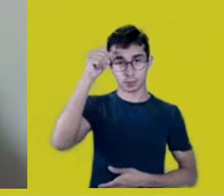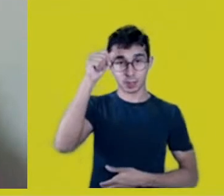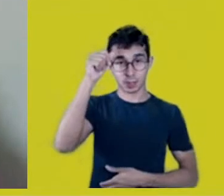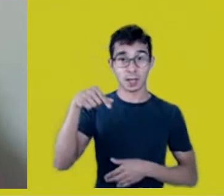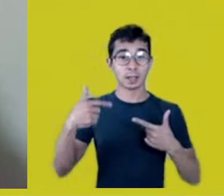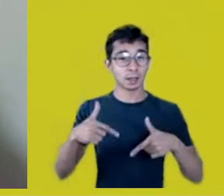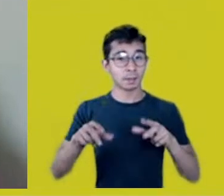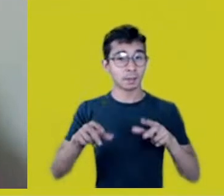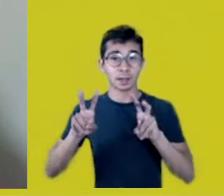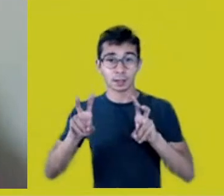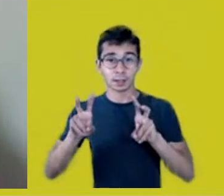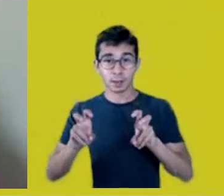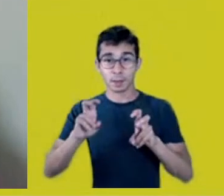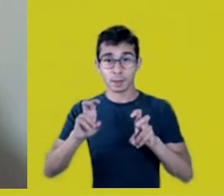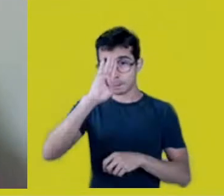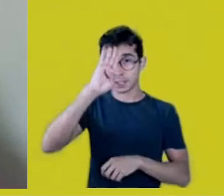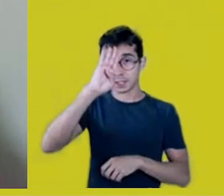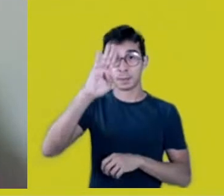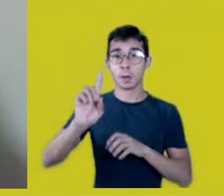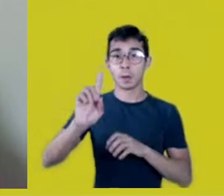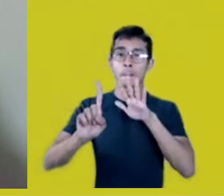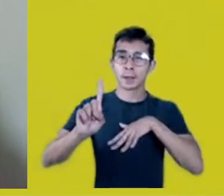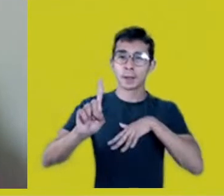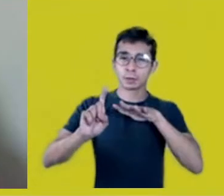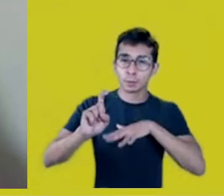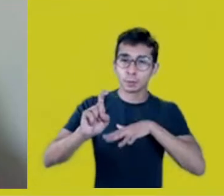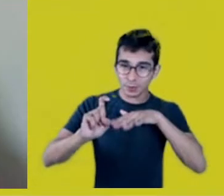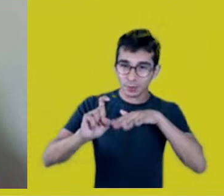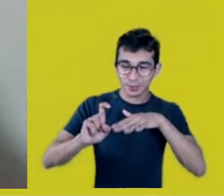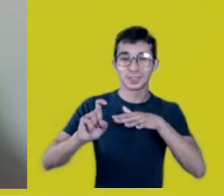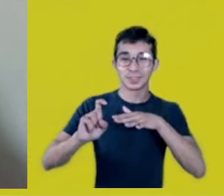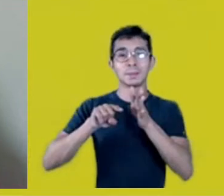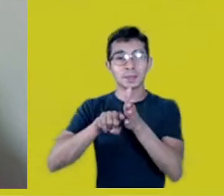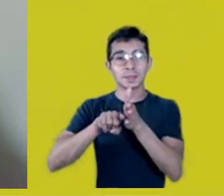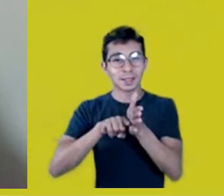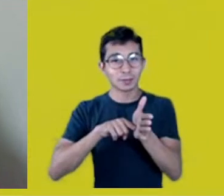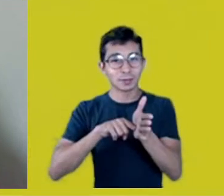mythology, Native researchers, Native women.